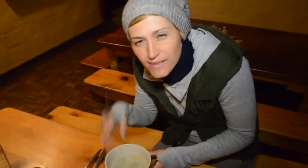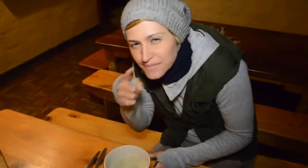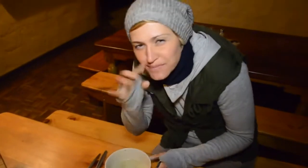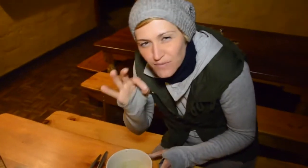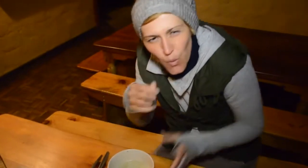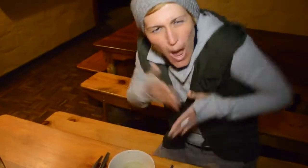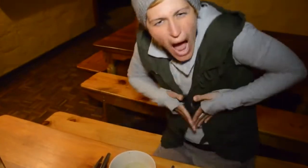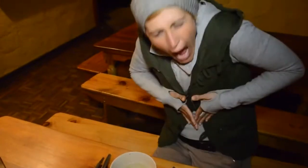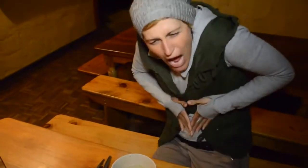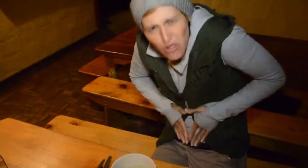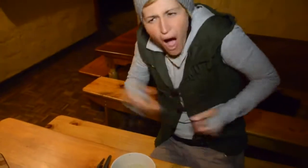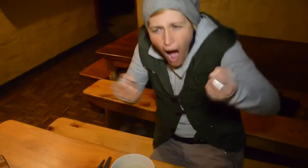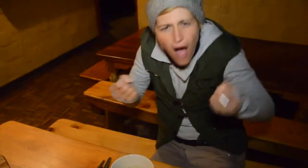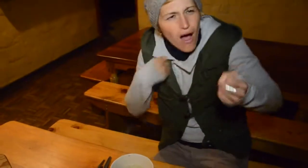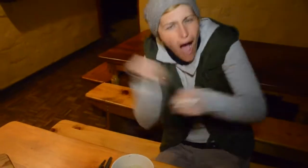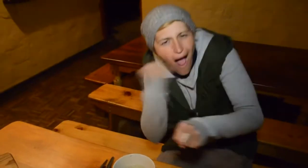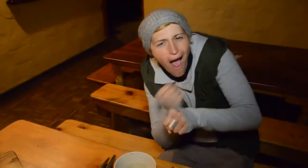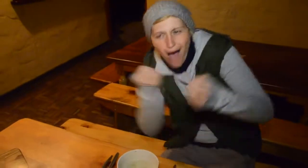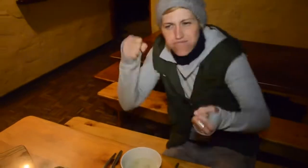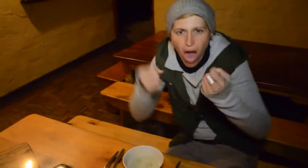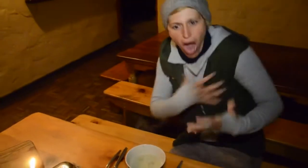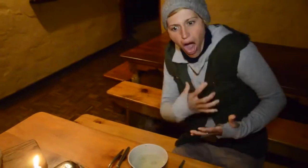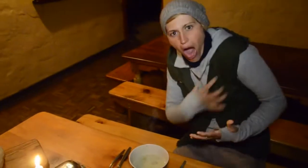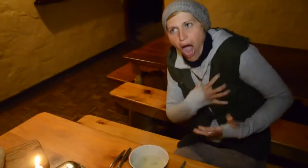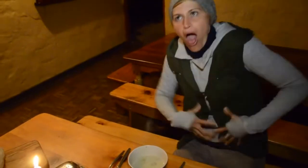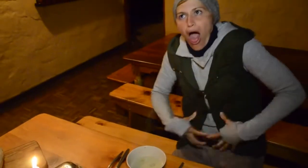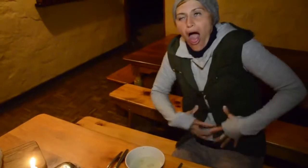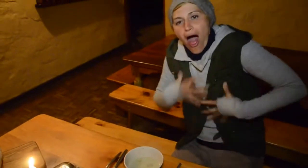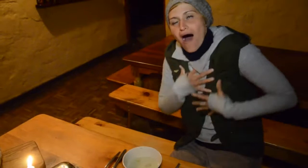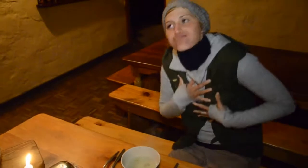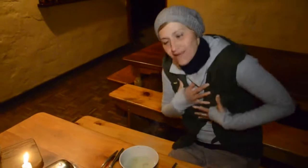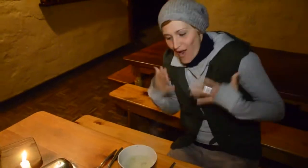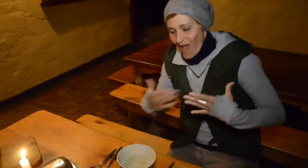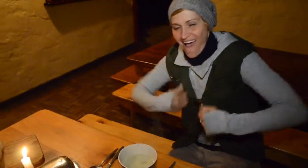smells good! I am starving after all that heart racing driving experience.